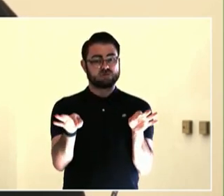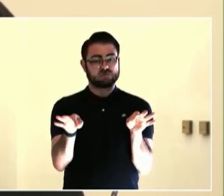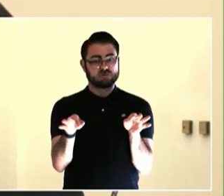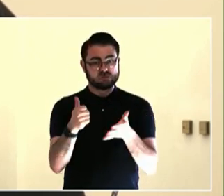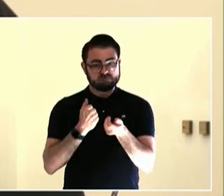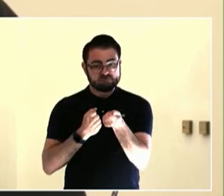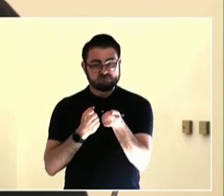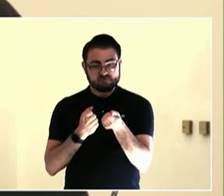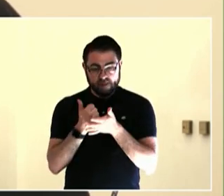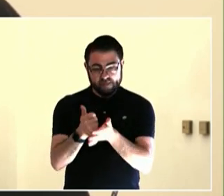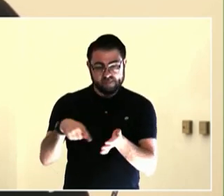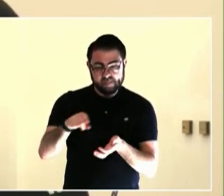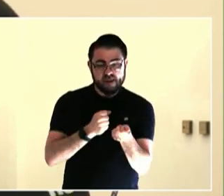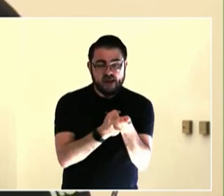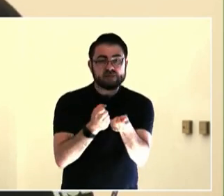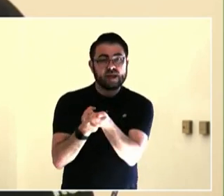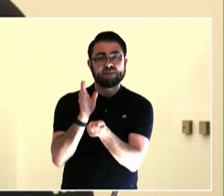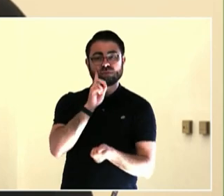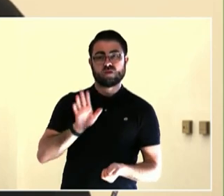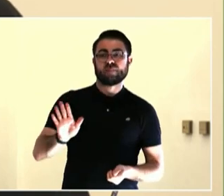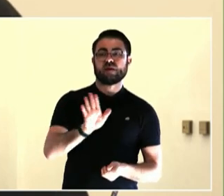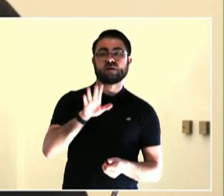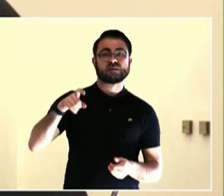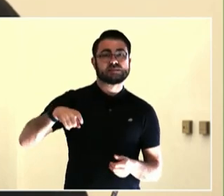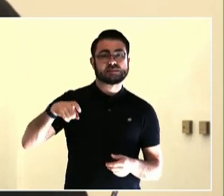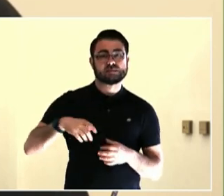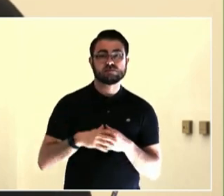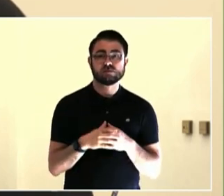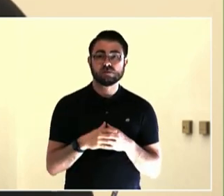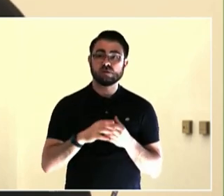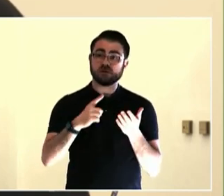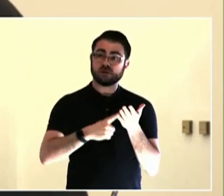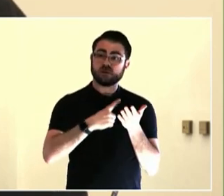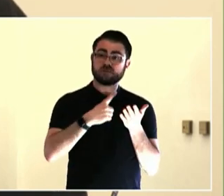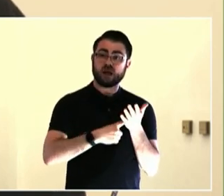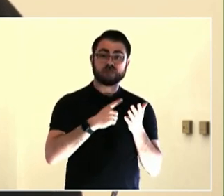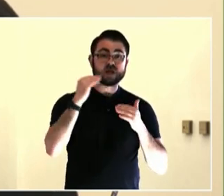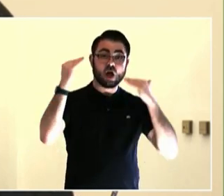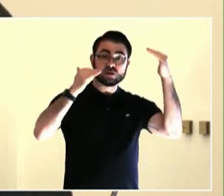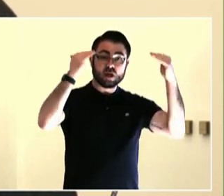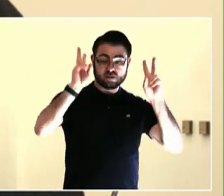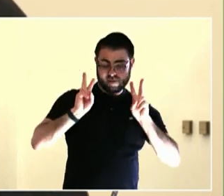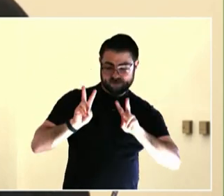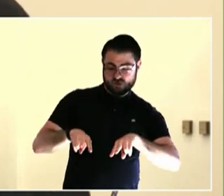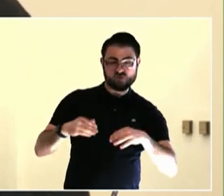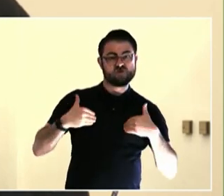the table will usually yield not just fantastic expertise, but resources as well.